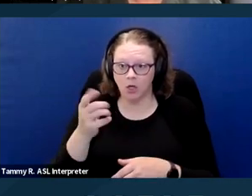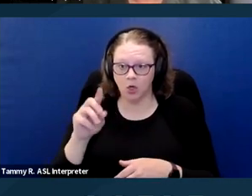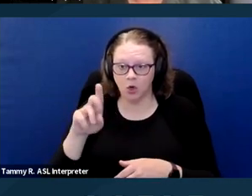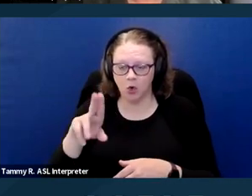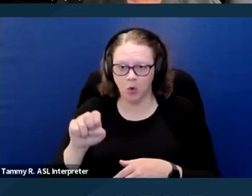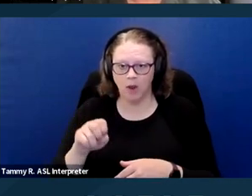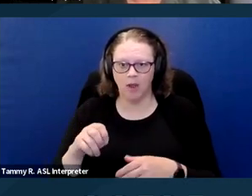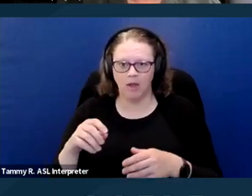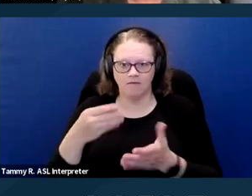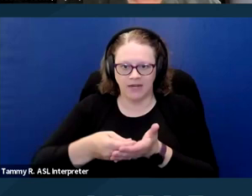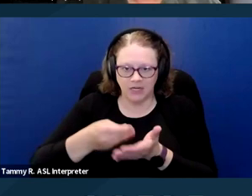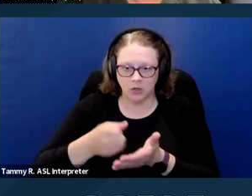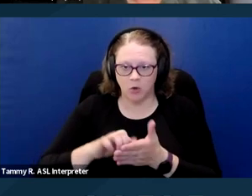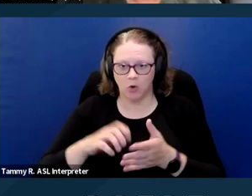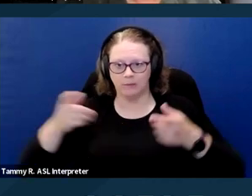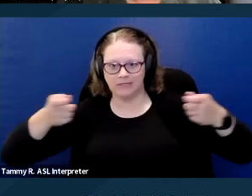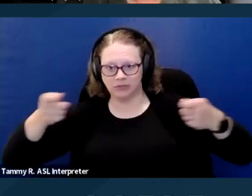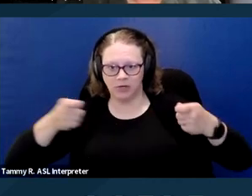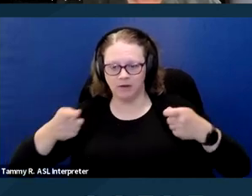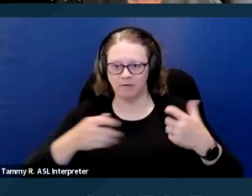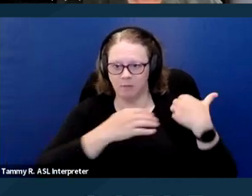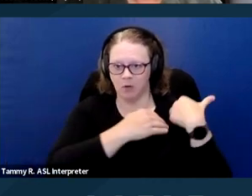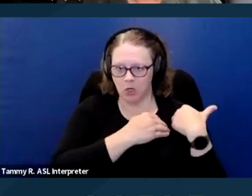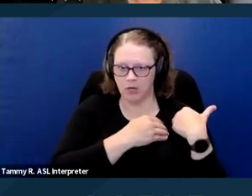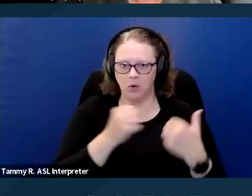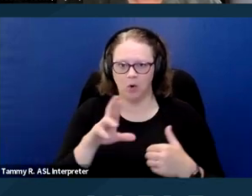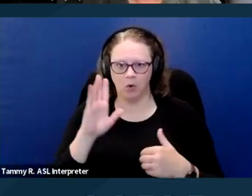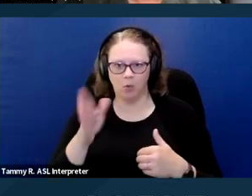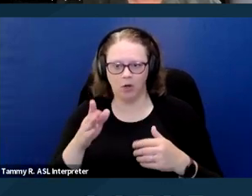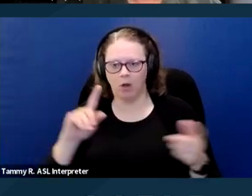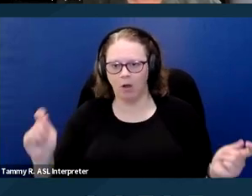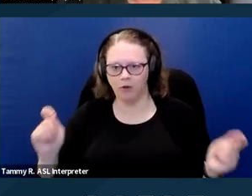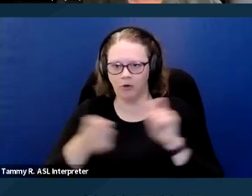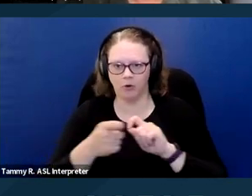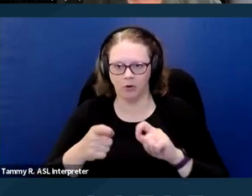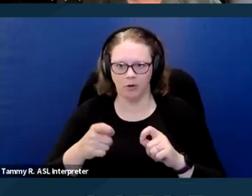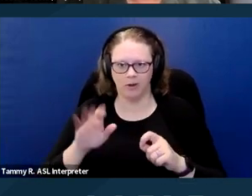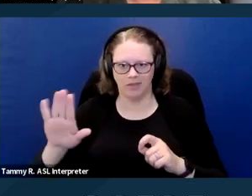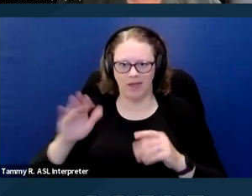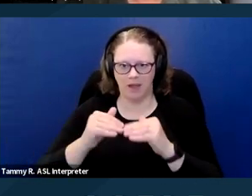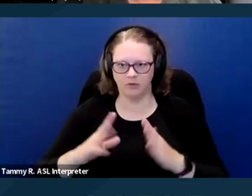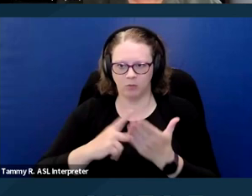the nature of the housing program or services where the specific animal in question poses a direct threat.